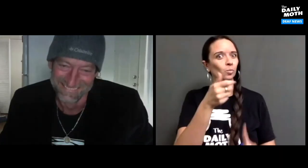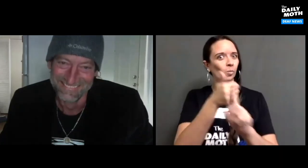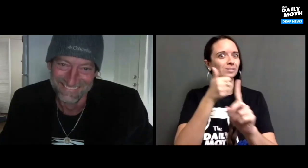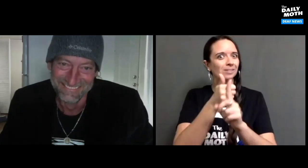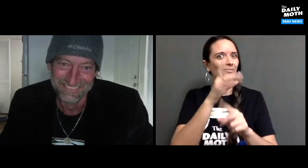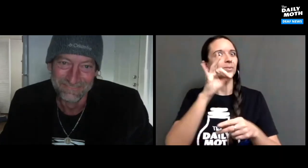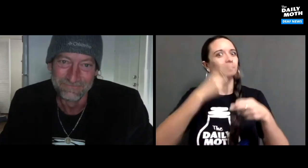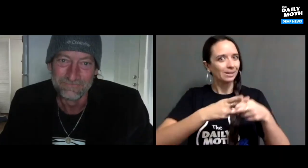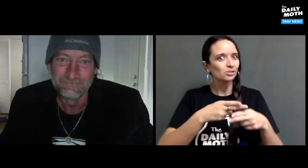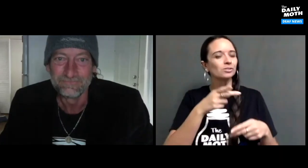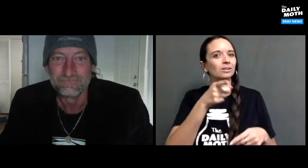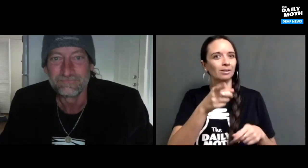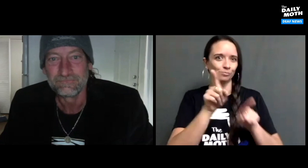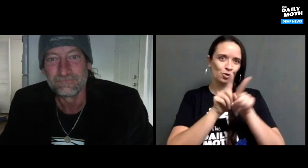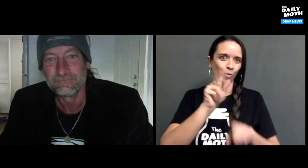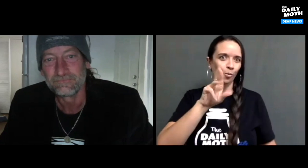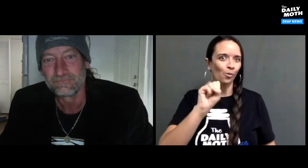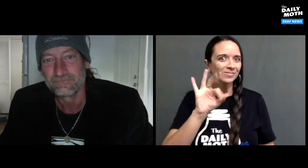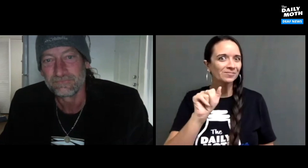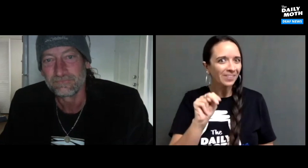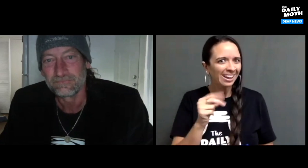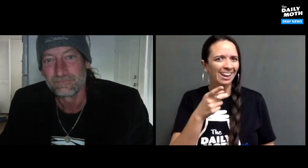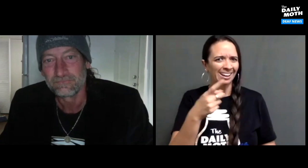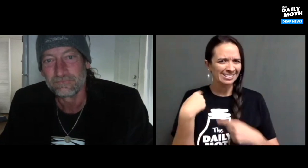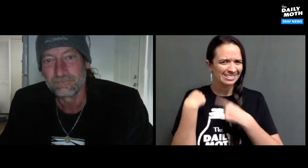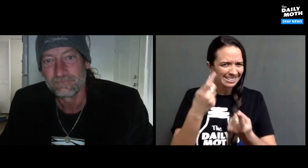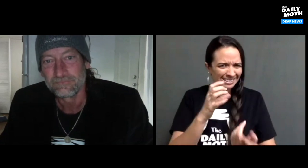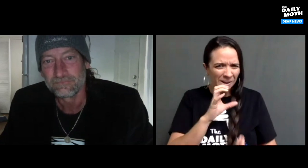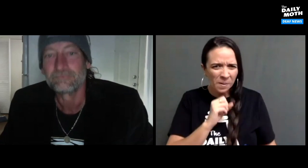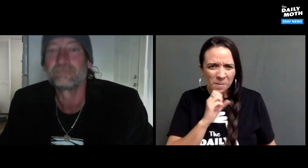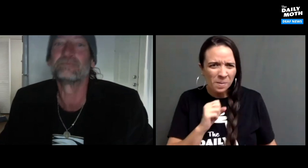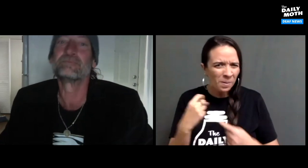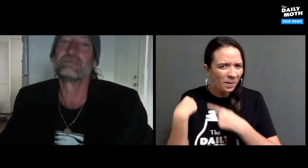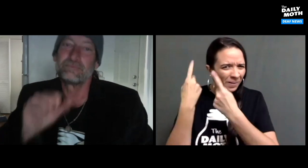You mentioned that you were a Star Wars fan since how old?